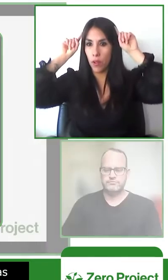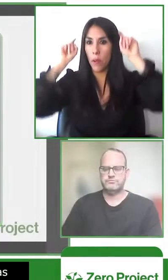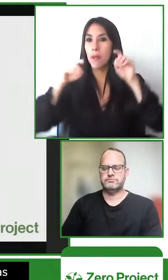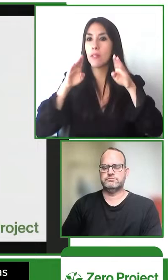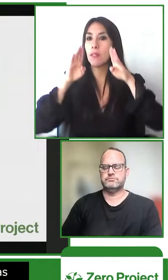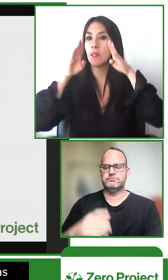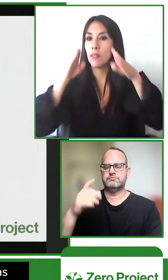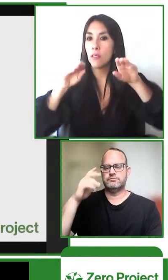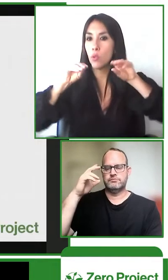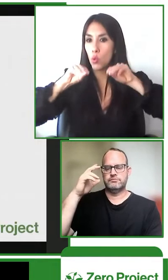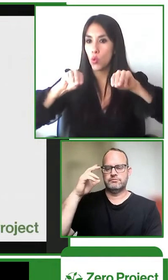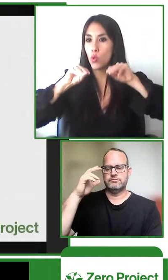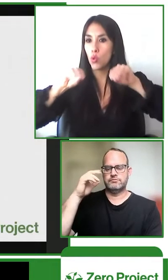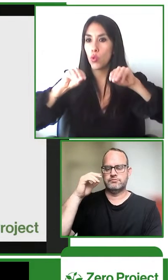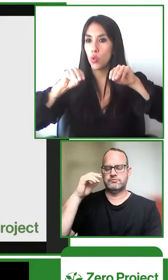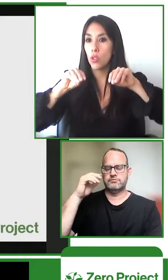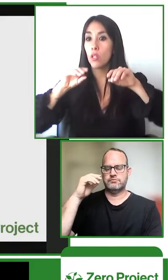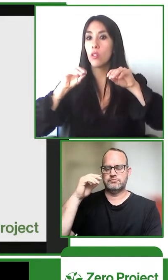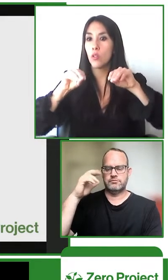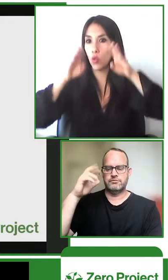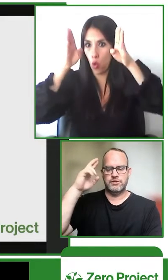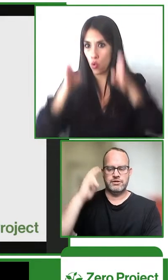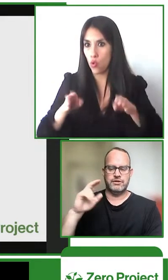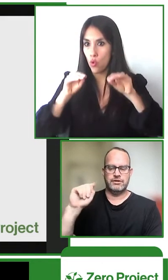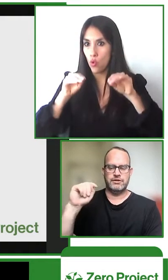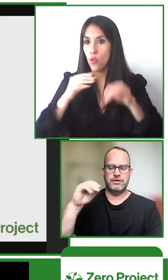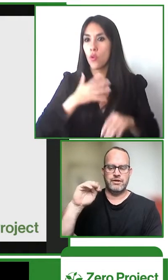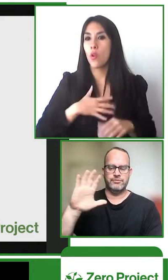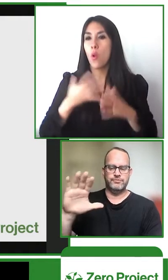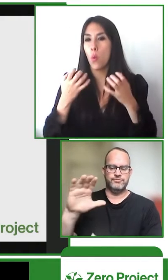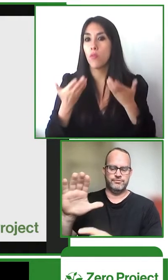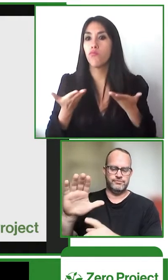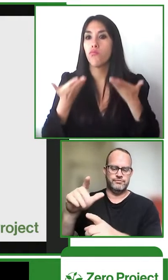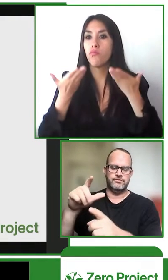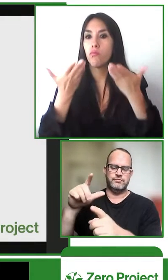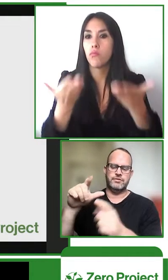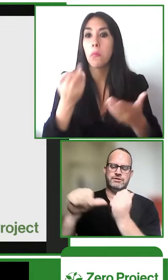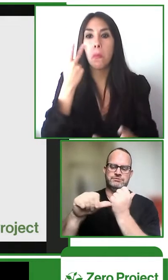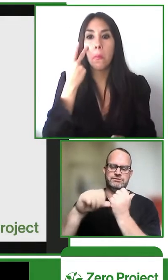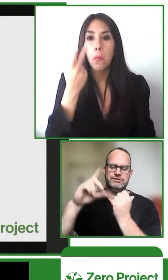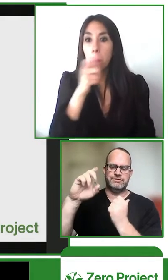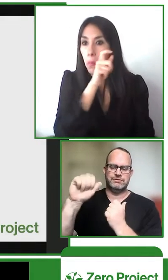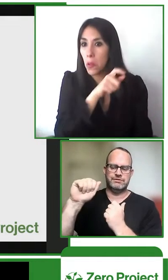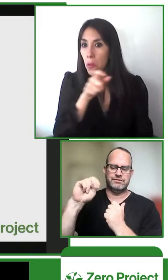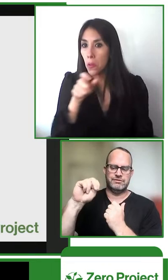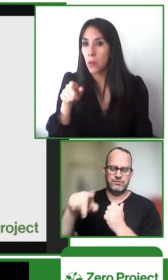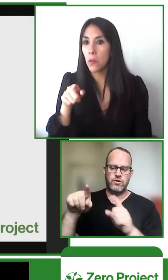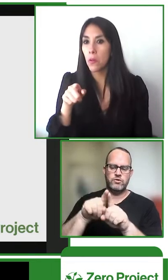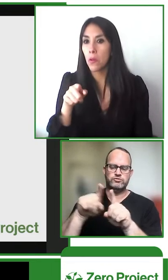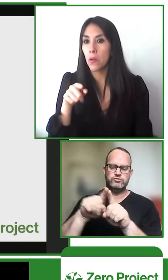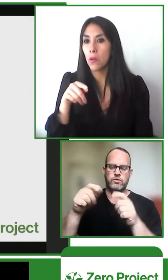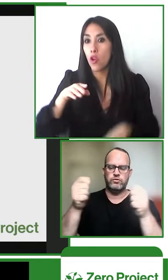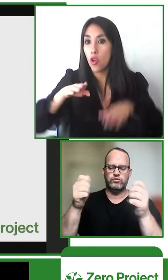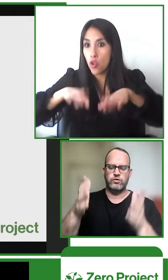around the world and thomastine my colleague here is assistant